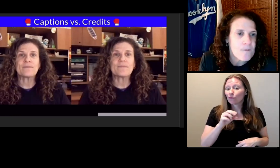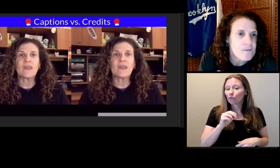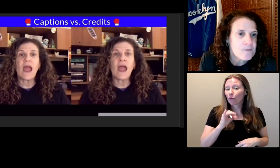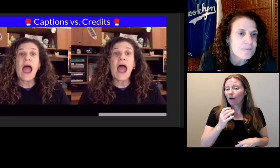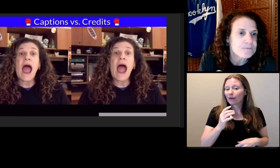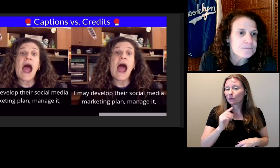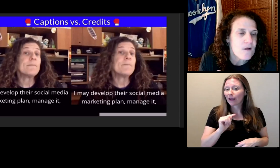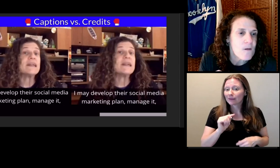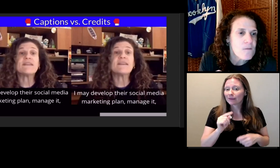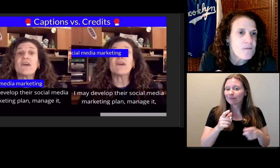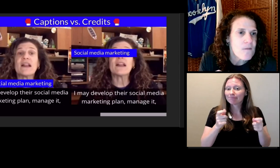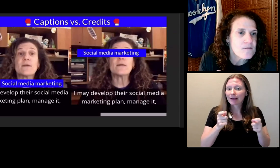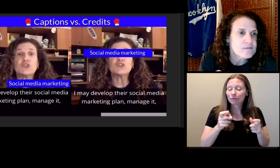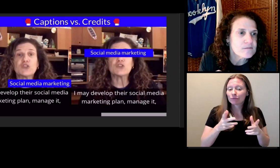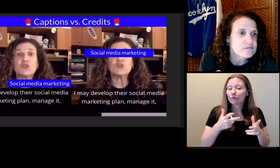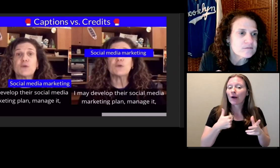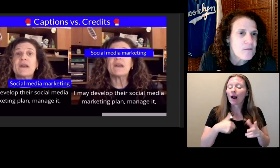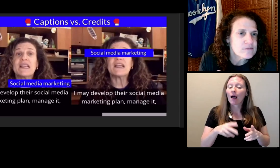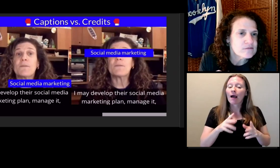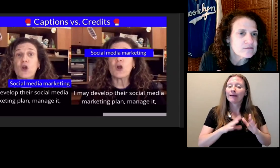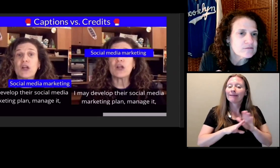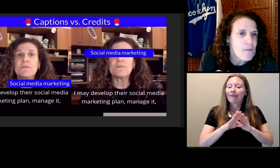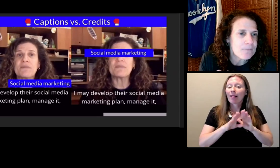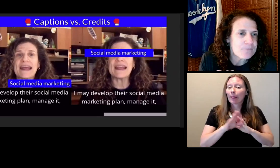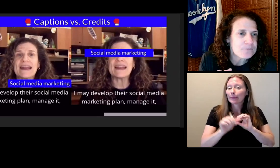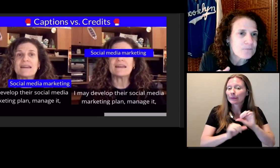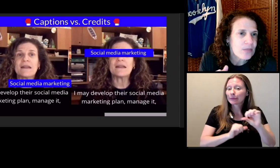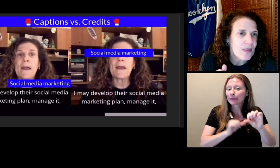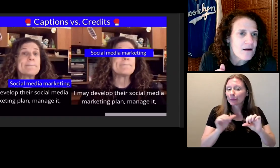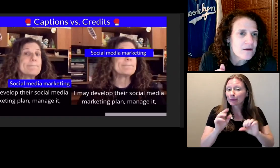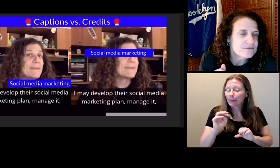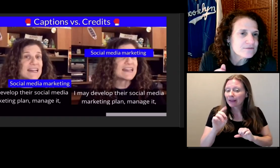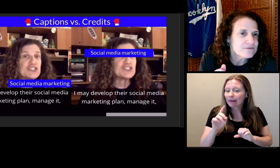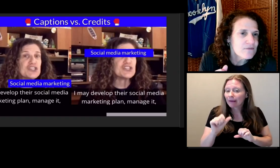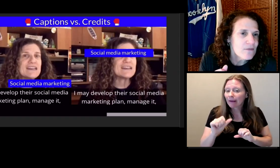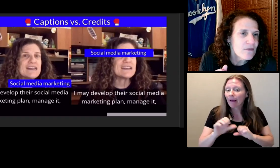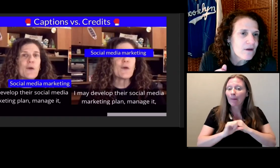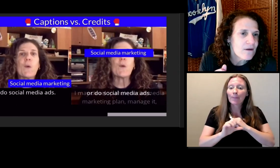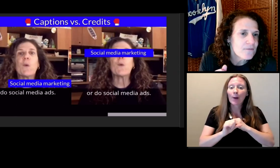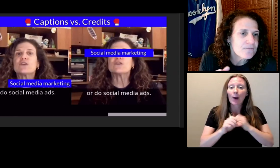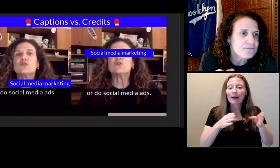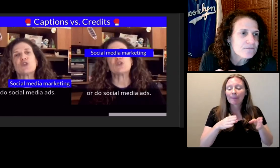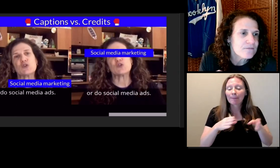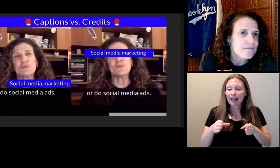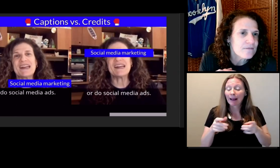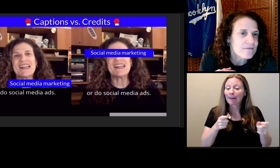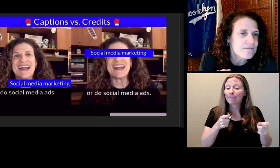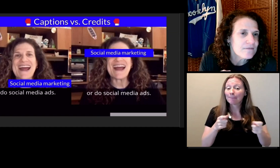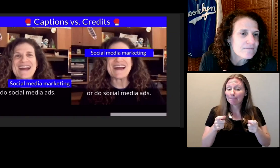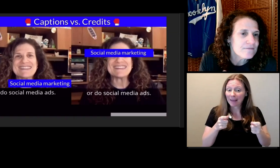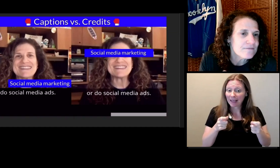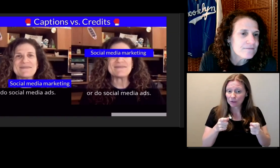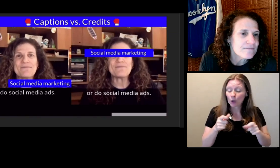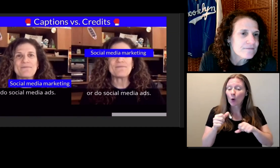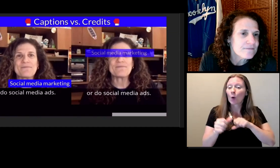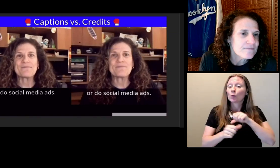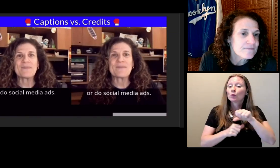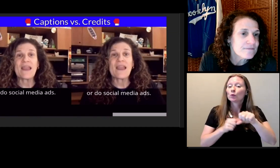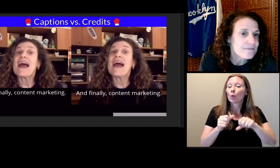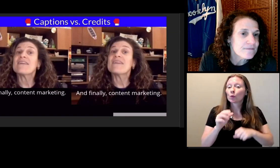I may develop their social media marketing plan, manage it, or do social media ads.